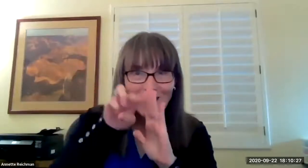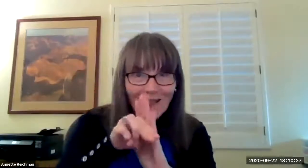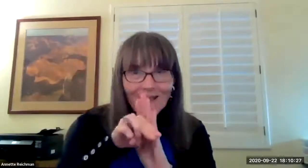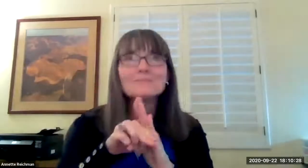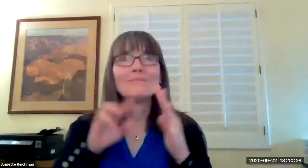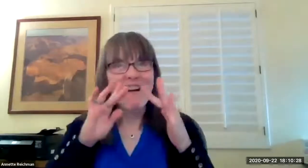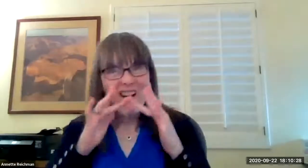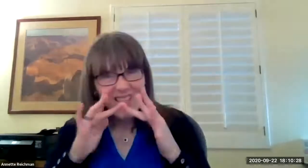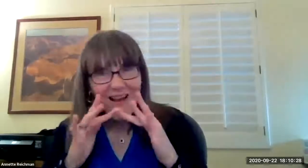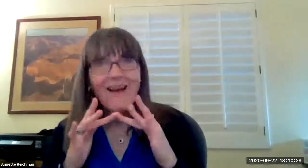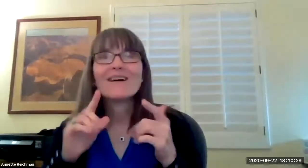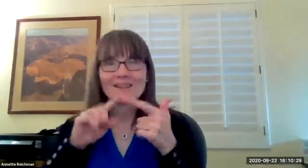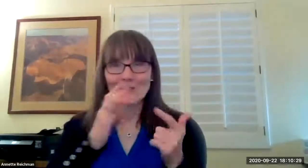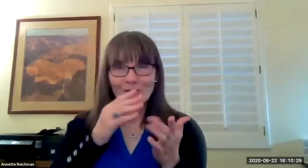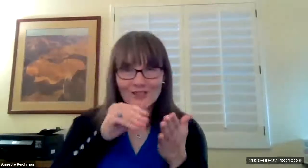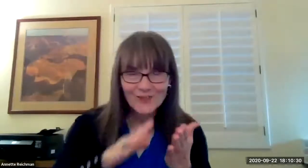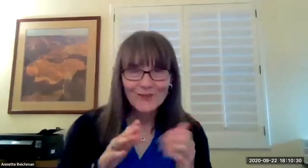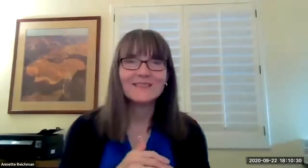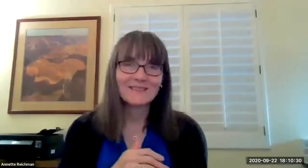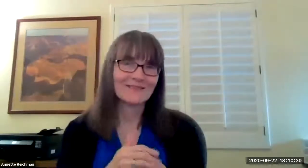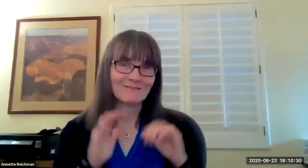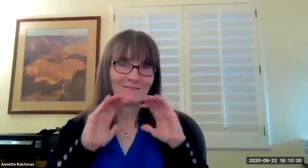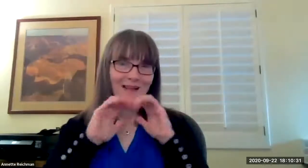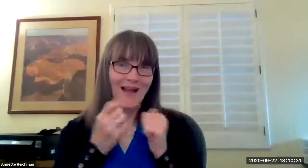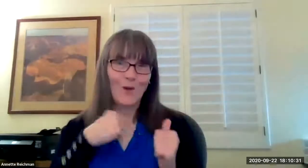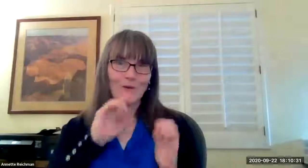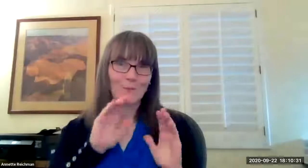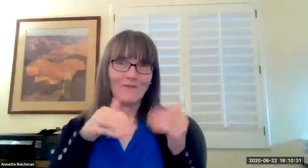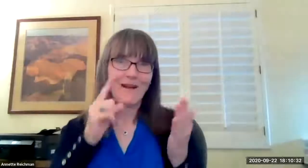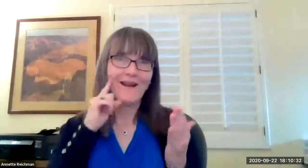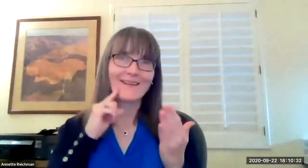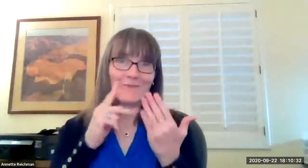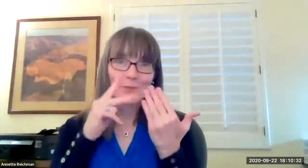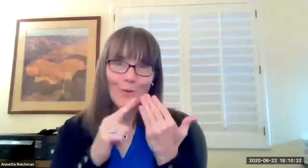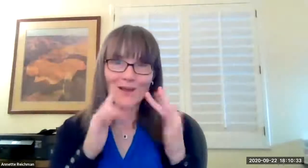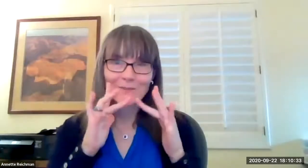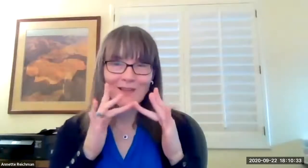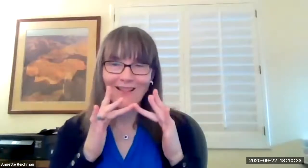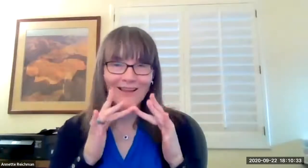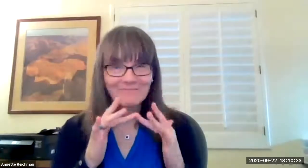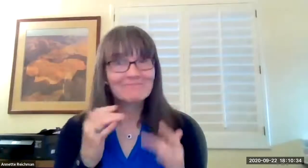parents how we're directing delivering the curriculum how we're